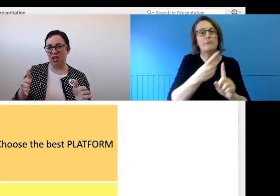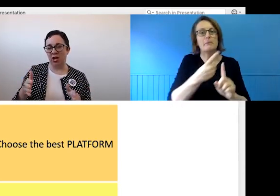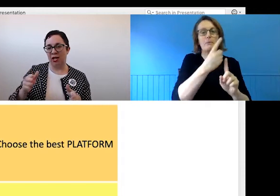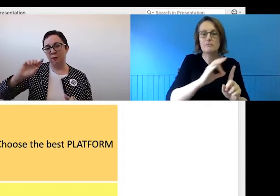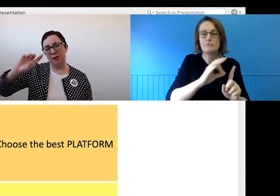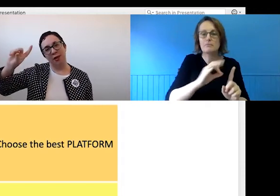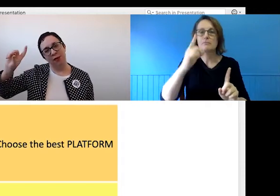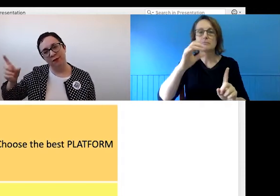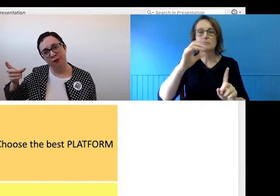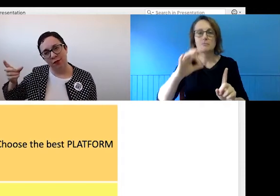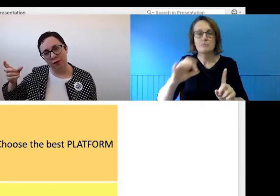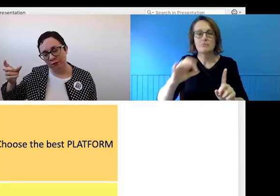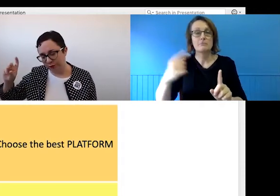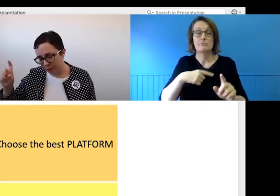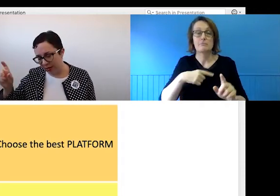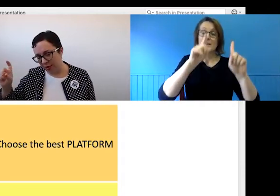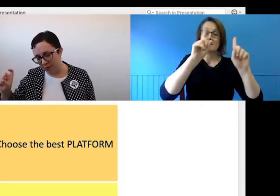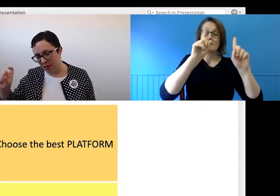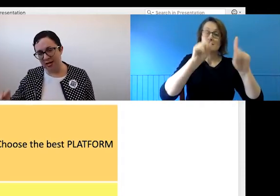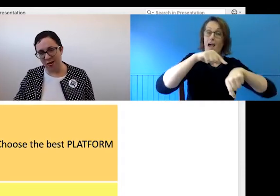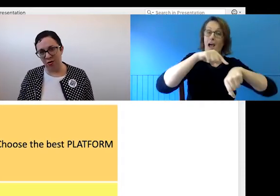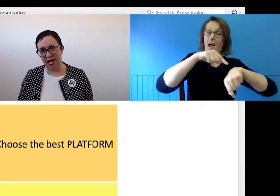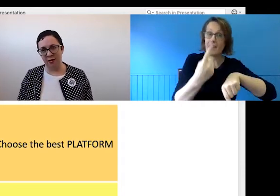inning early, but keeping the full period blocked out in your calendar